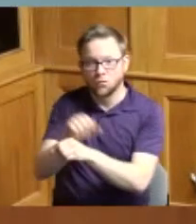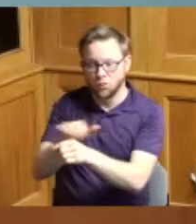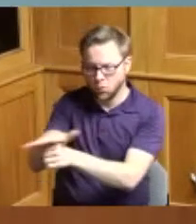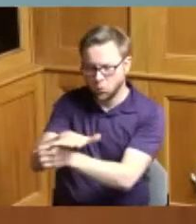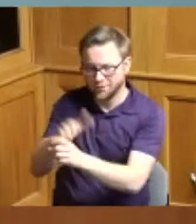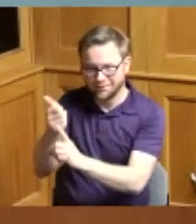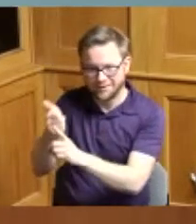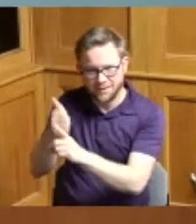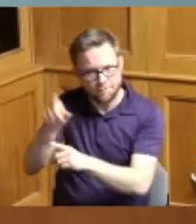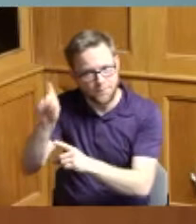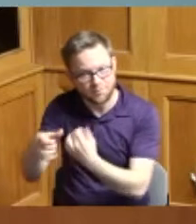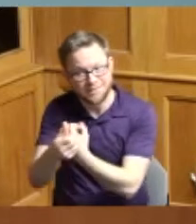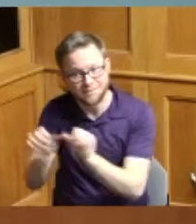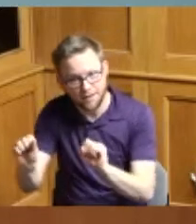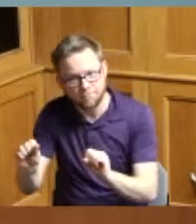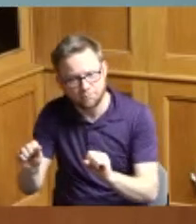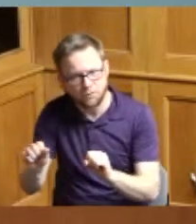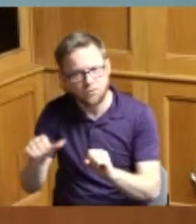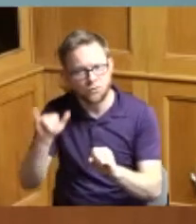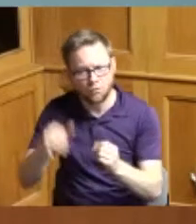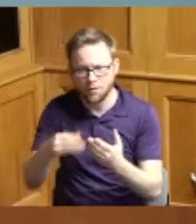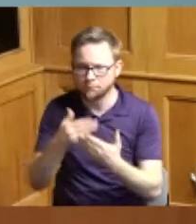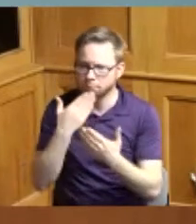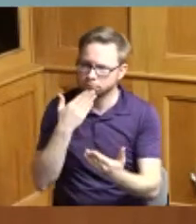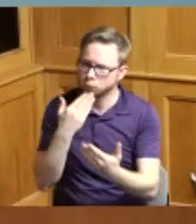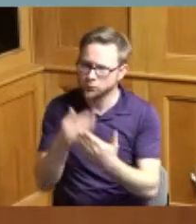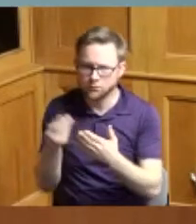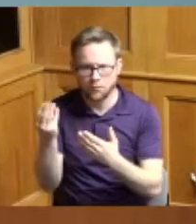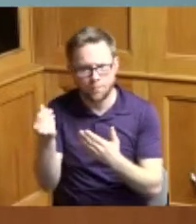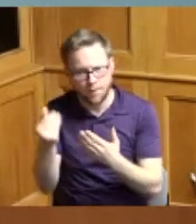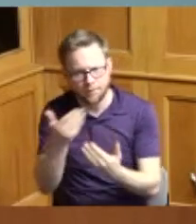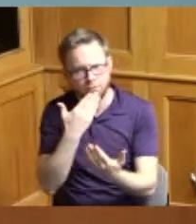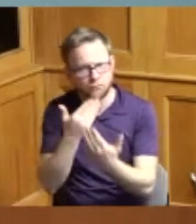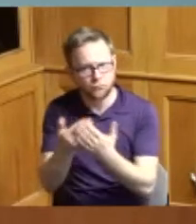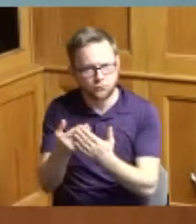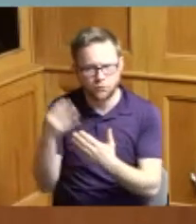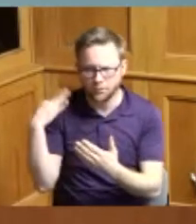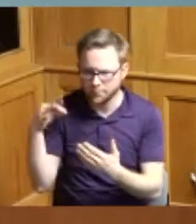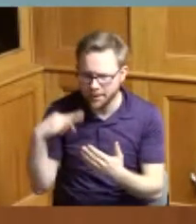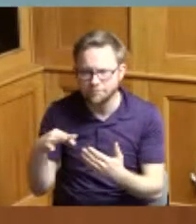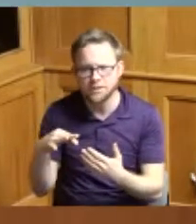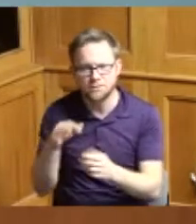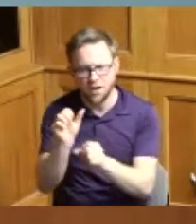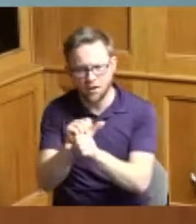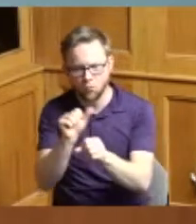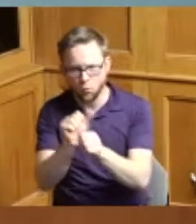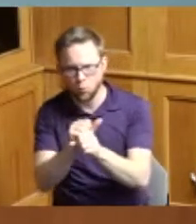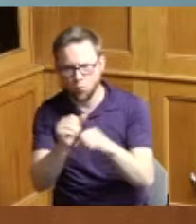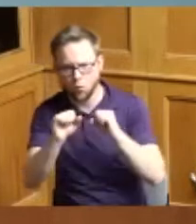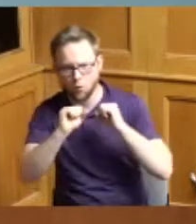we offer competitive wages and benefits and workplace protections on these jobs and so that is